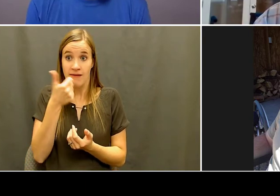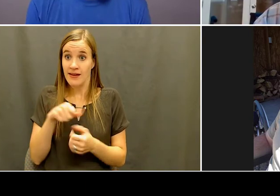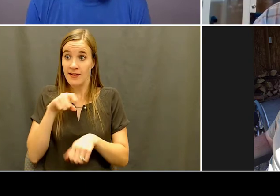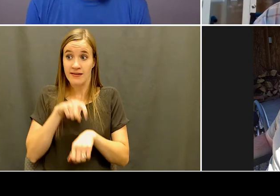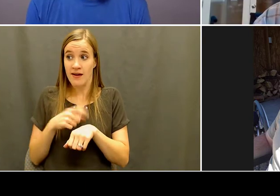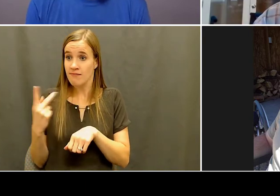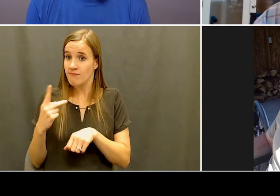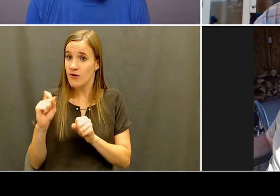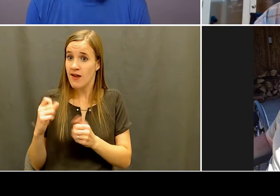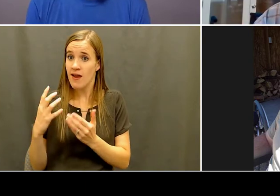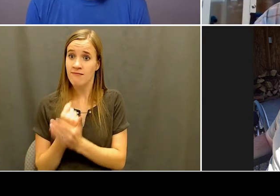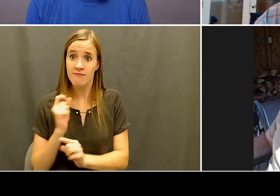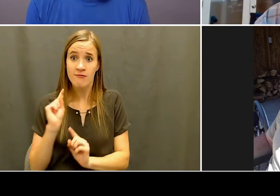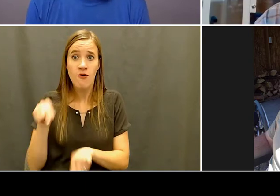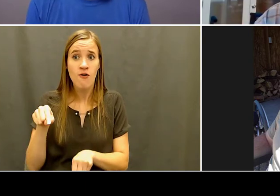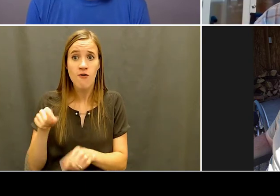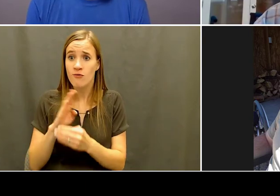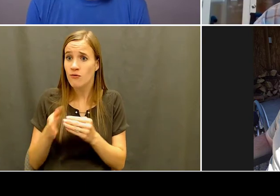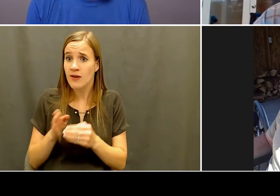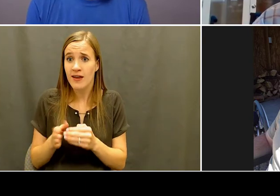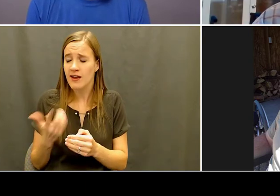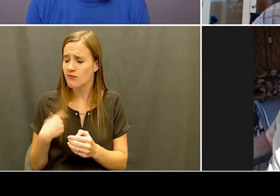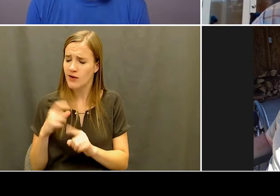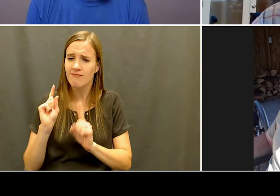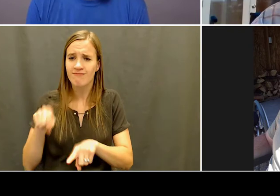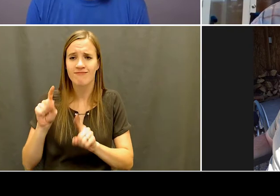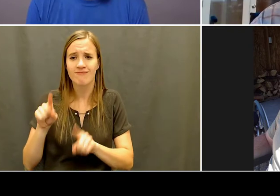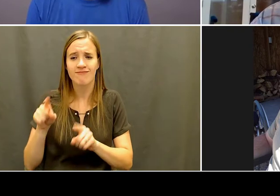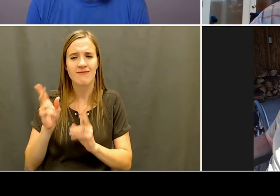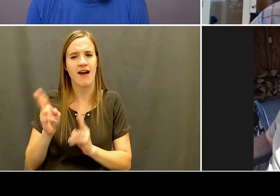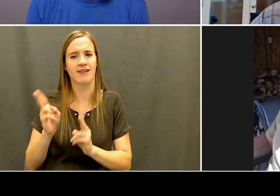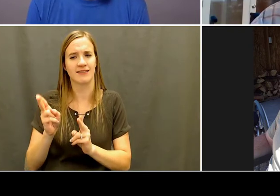easily and without too much help and you know, the older